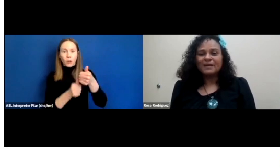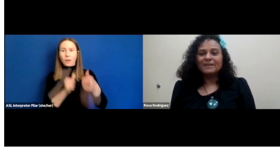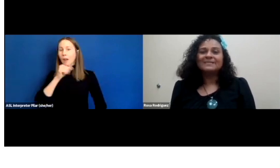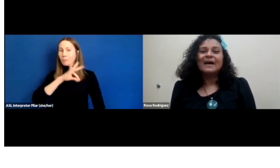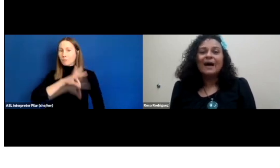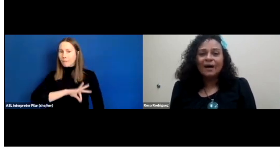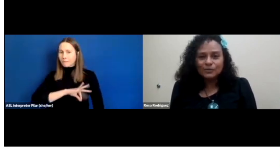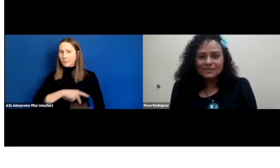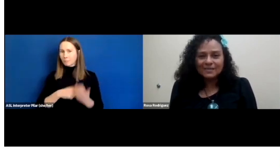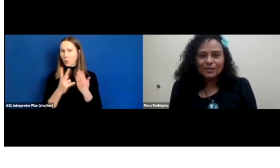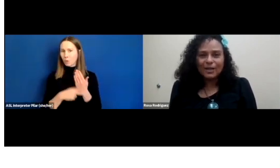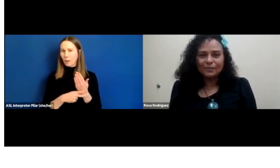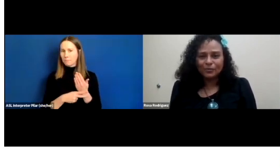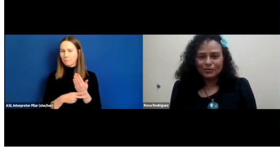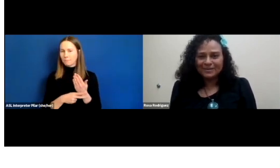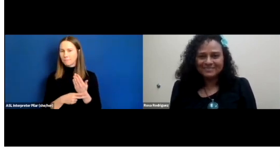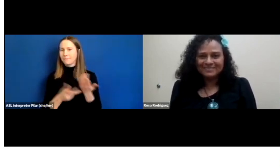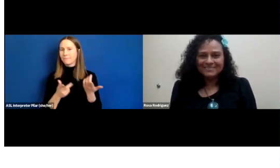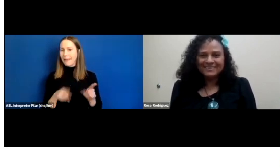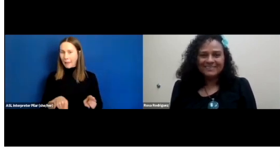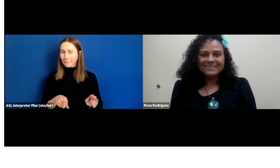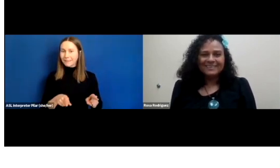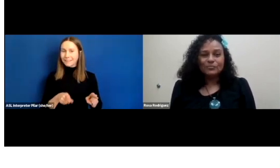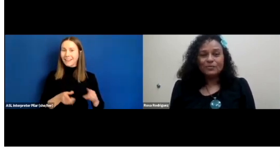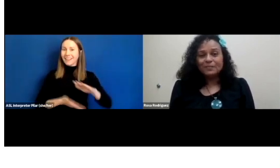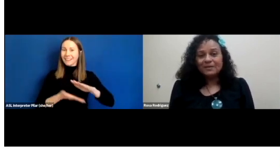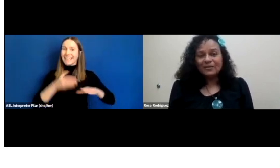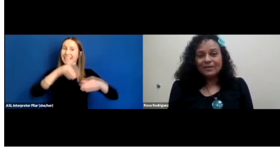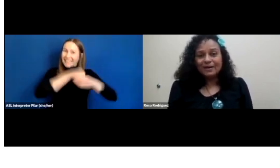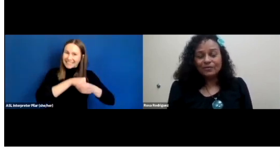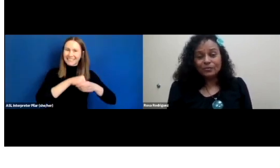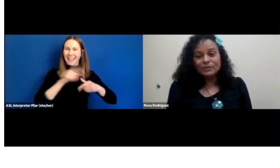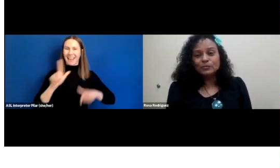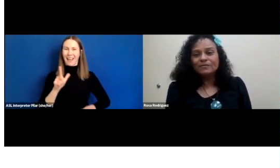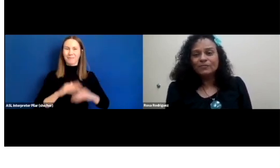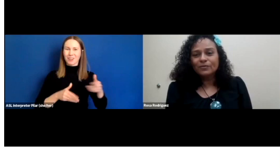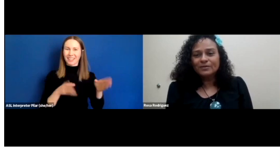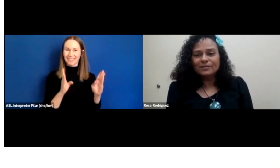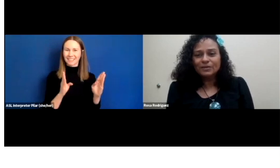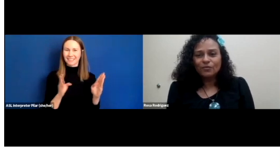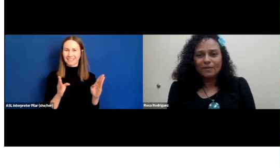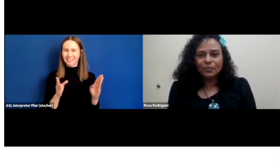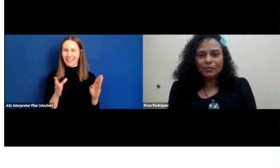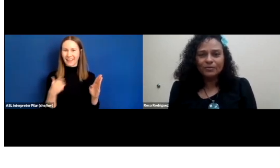that is housed in a library, and we've been here now -- it will be 24 years in November.